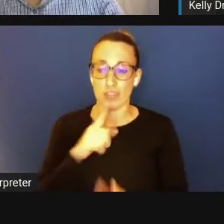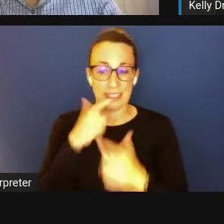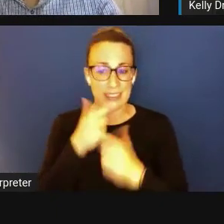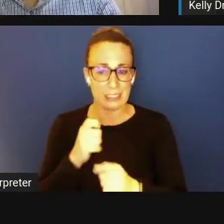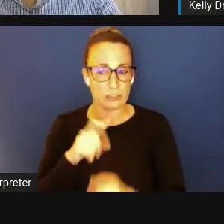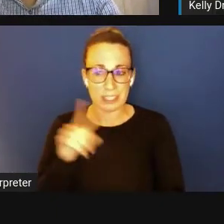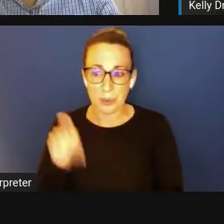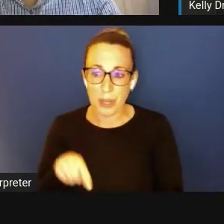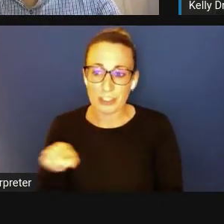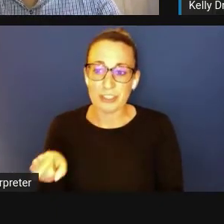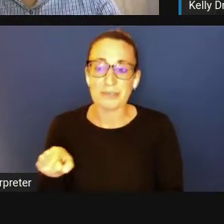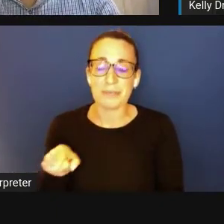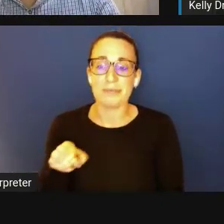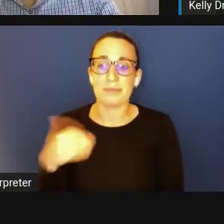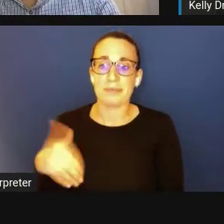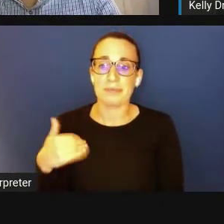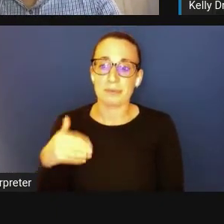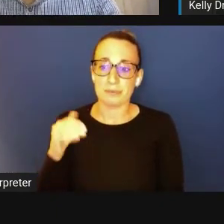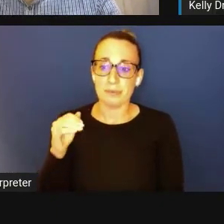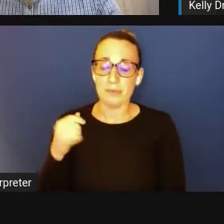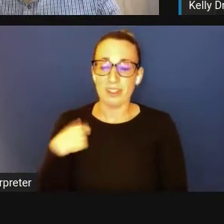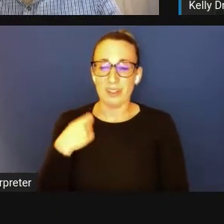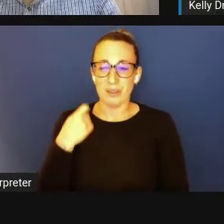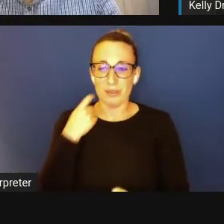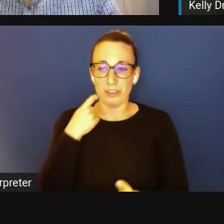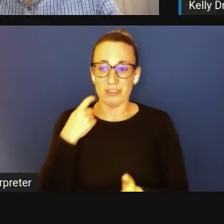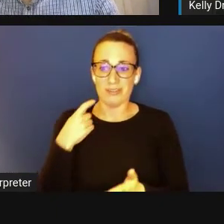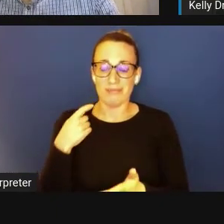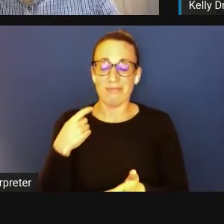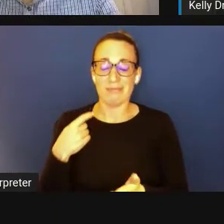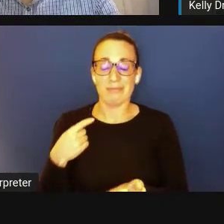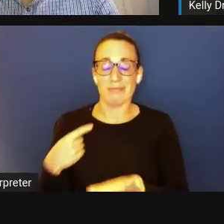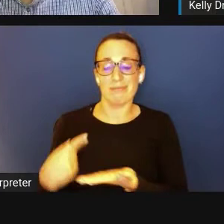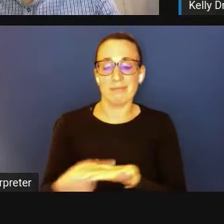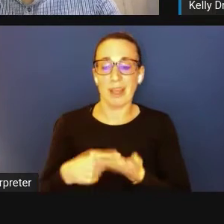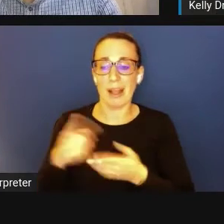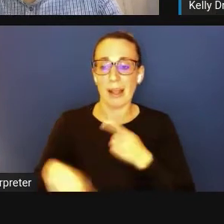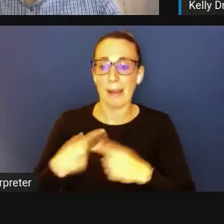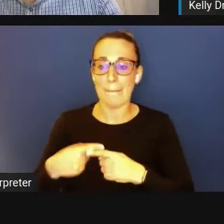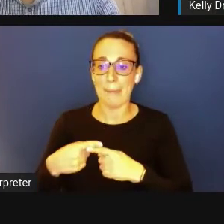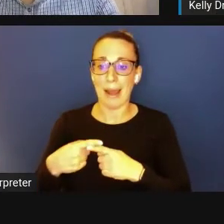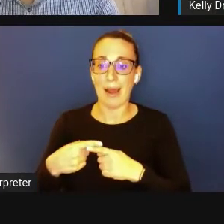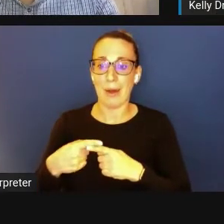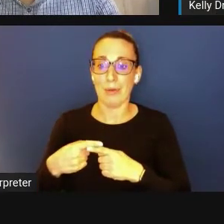We're talking about advantages of partnership with a small business.